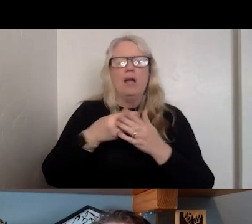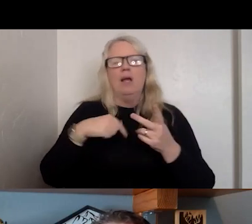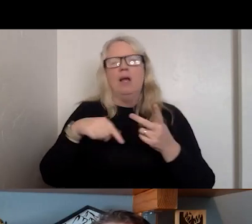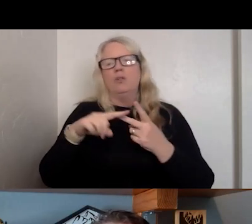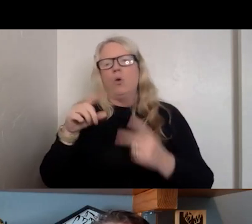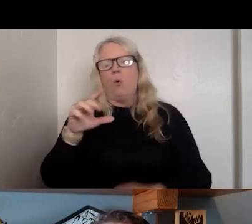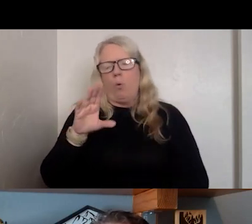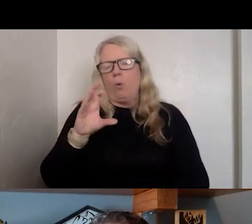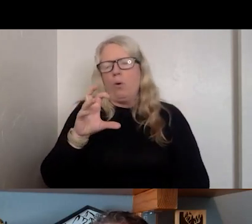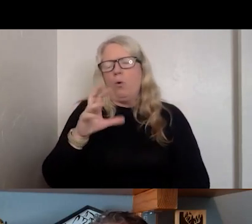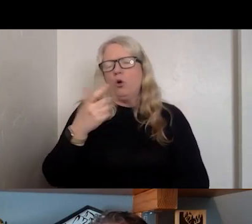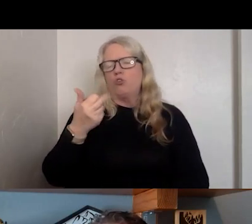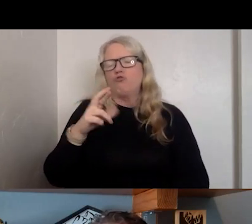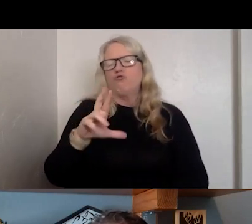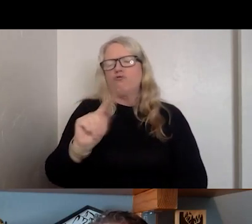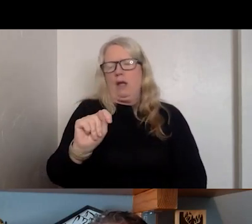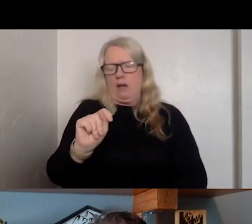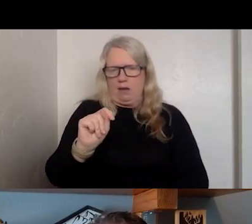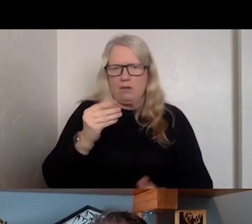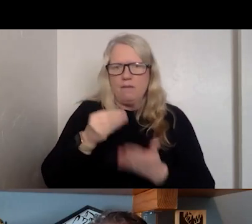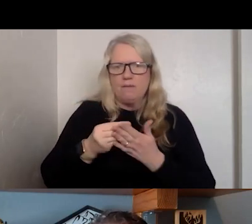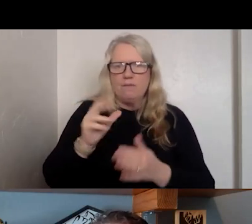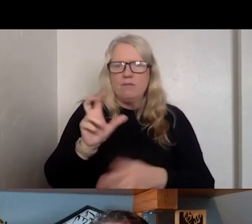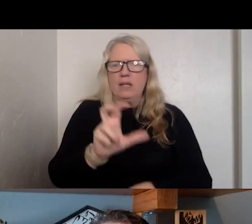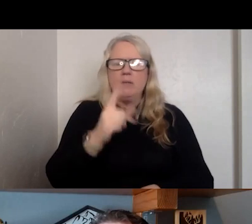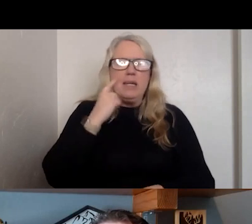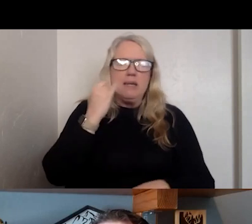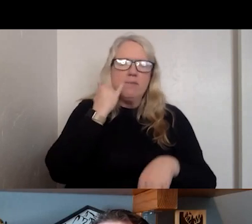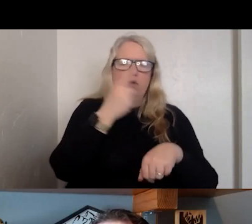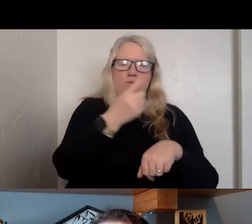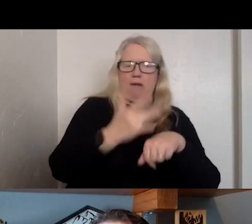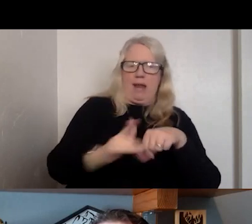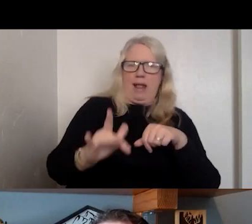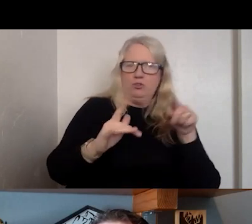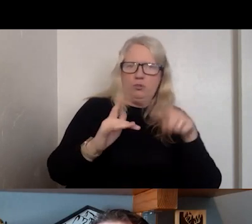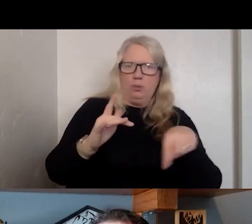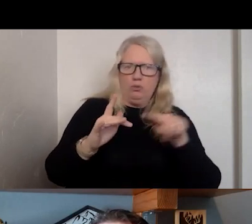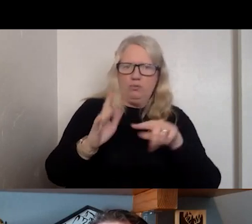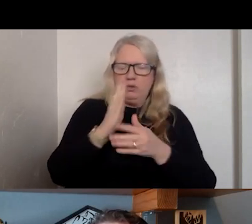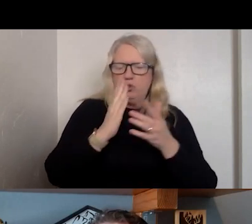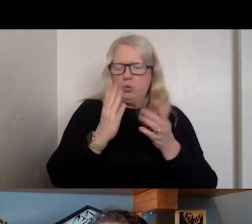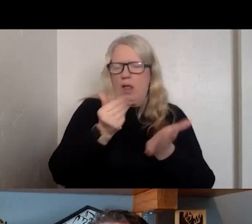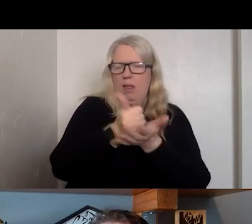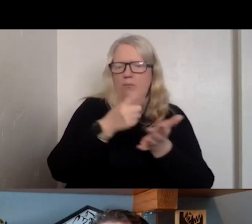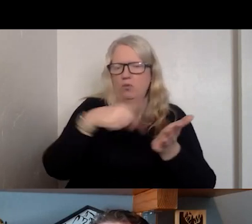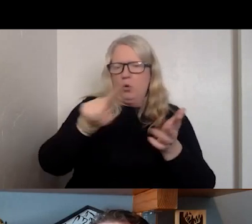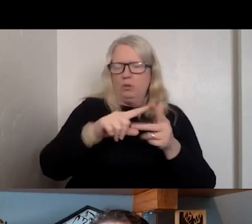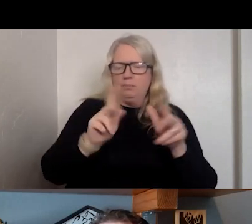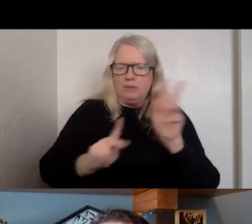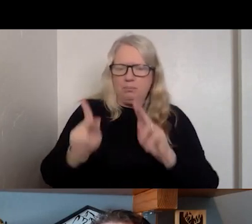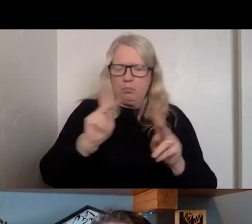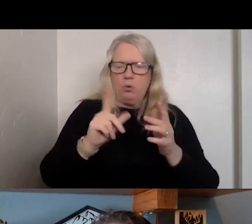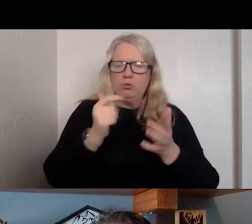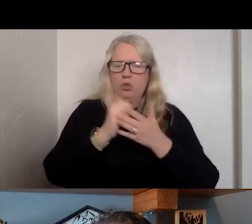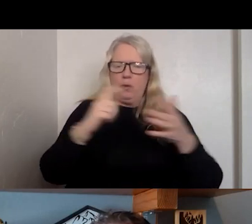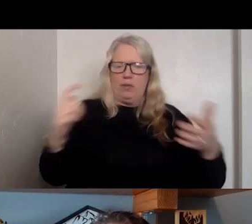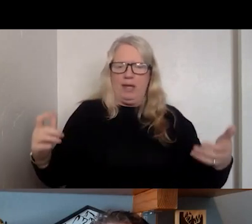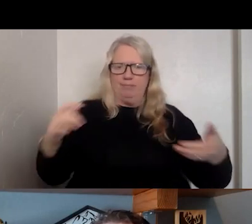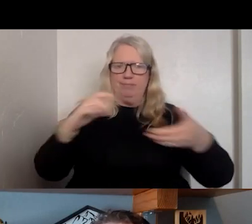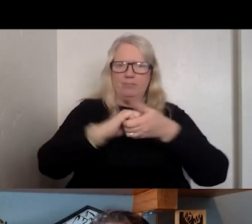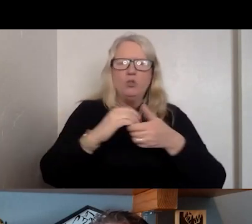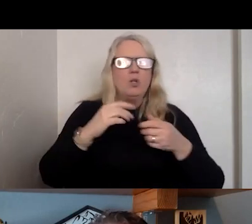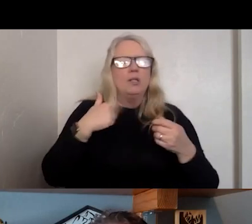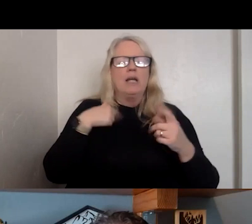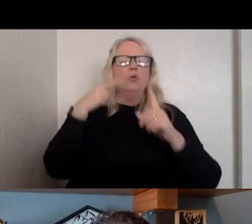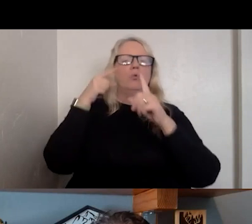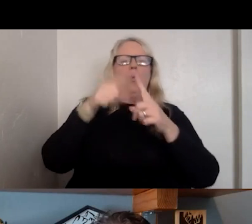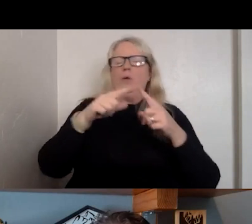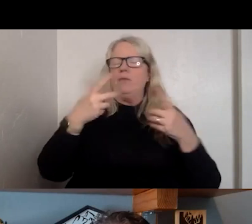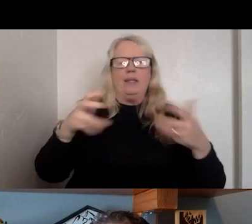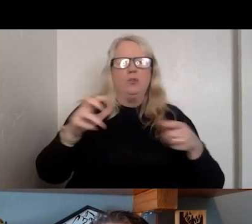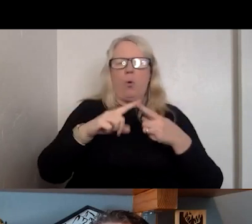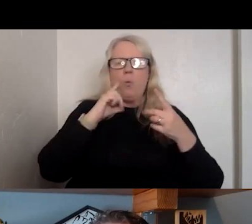TO SUPPLEMENT AND PAY FOR THOSE AND THEY DON'T TURN FOLKS AWAY THAT NEED TO BE SERVED.